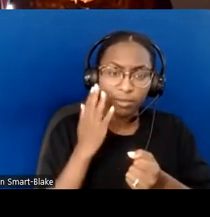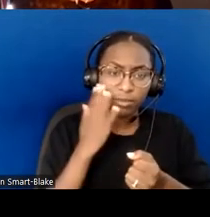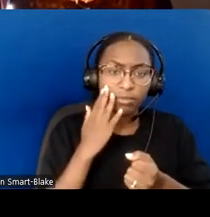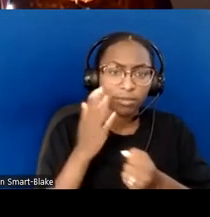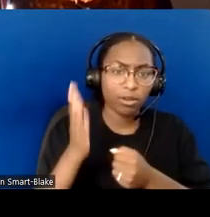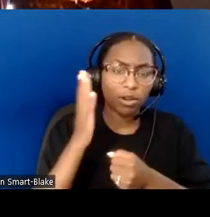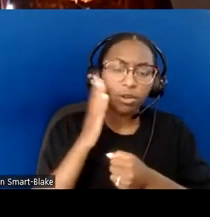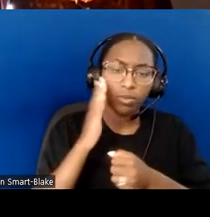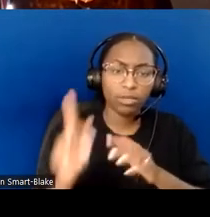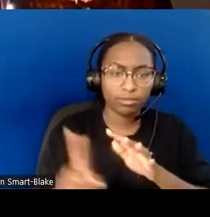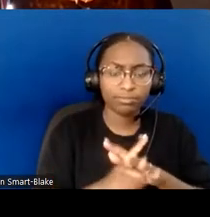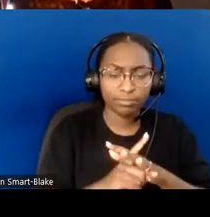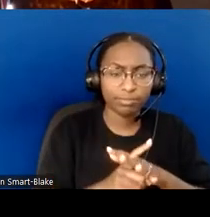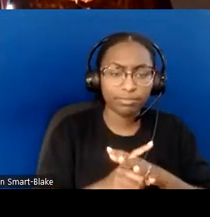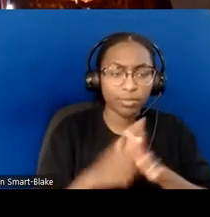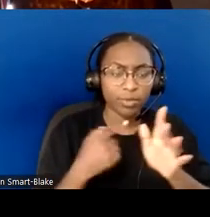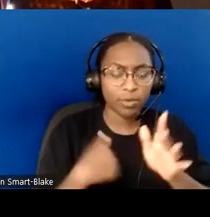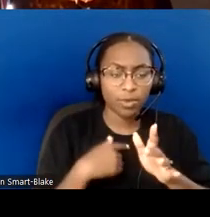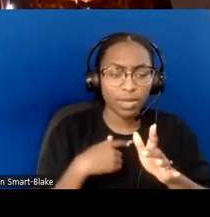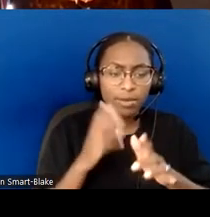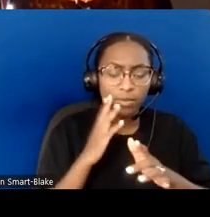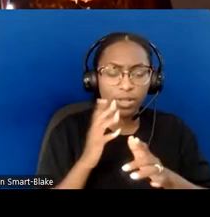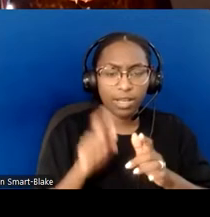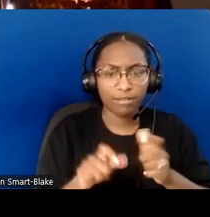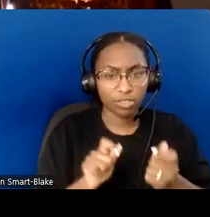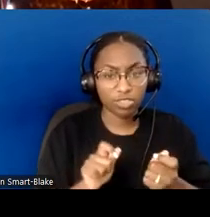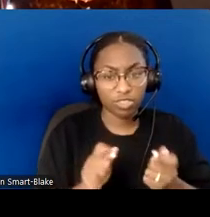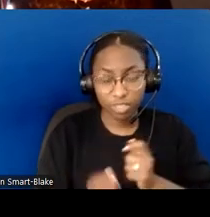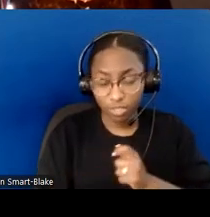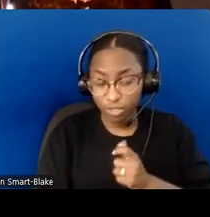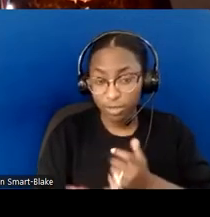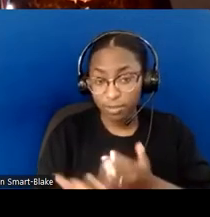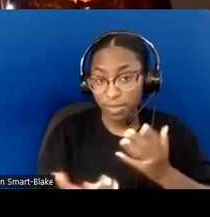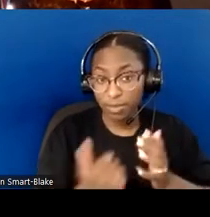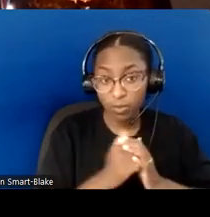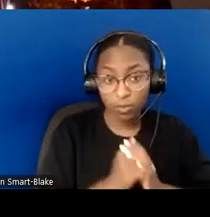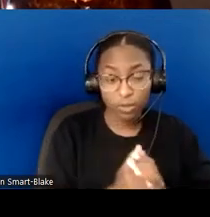we can expect some changes. Maybe worship things will move at a slower pace?